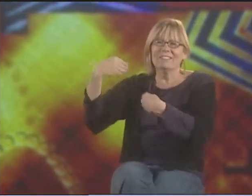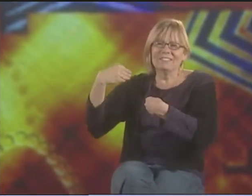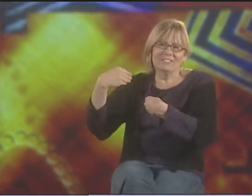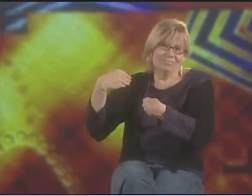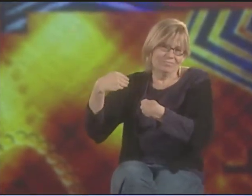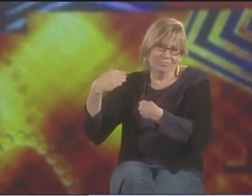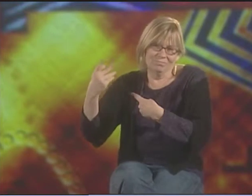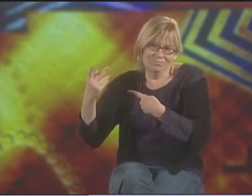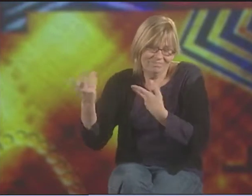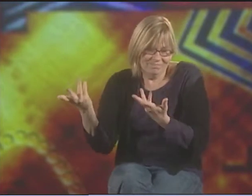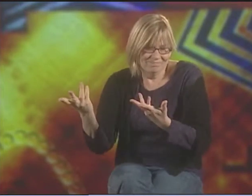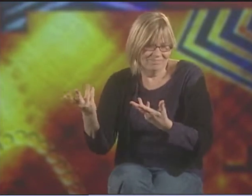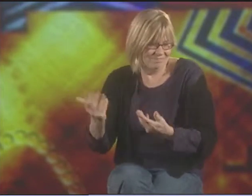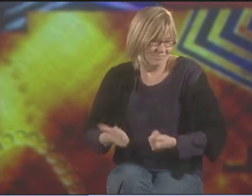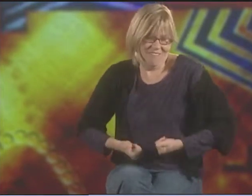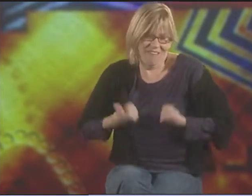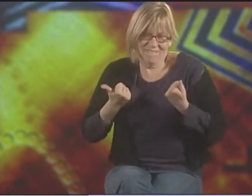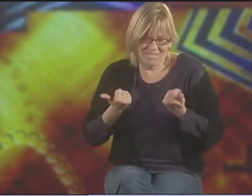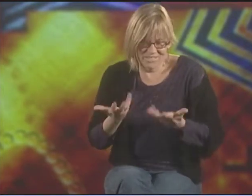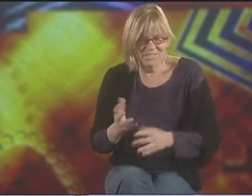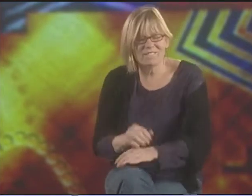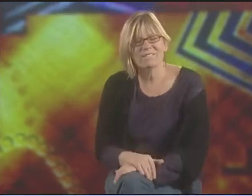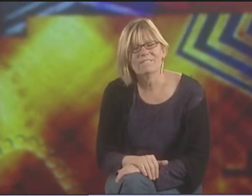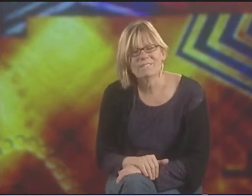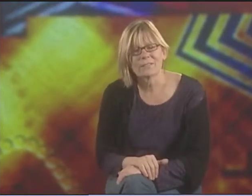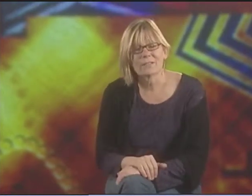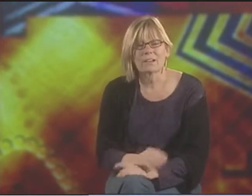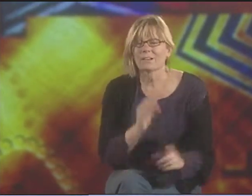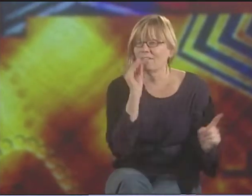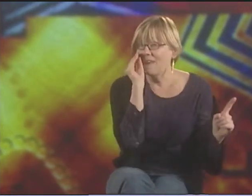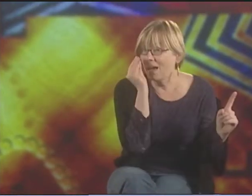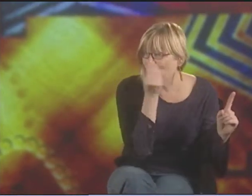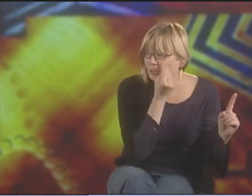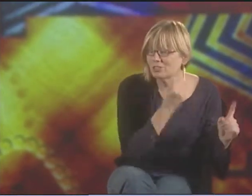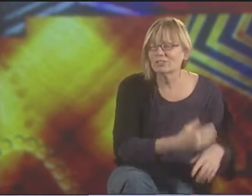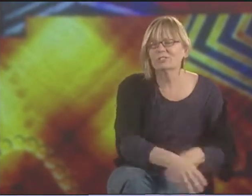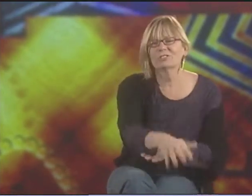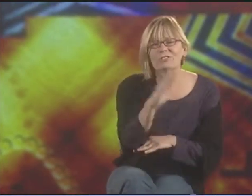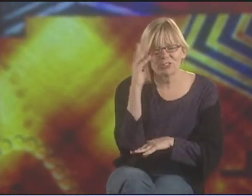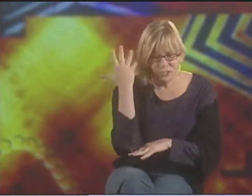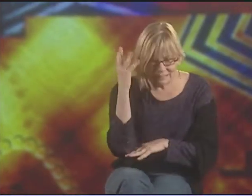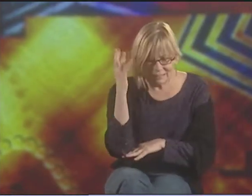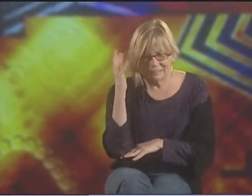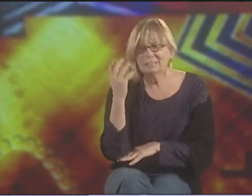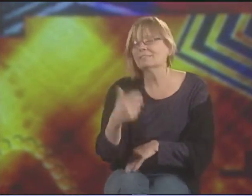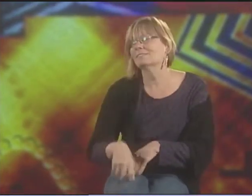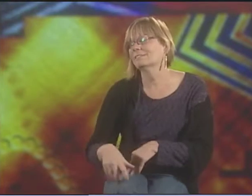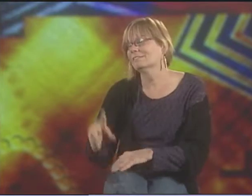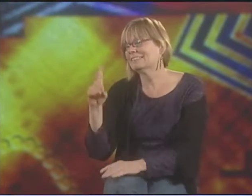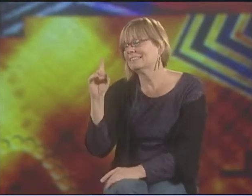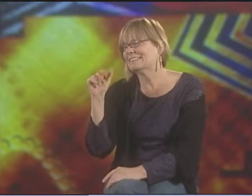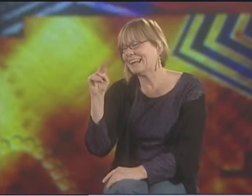LIKE WE'RE A GIFT THAT GOD HAS GIVEN TO THE EARTH. FLOWERS, TREES.